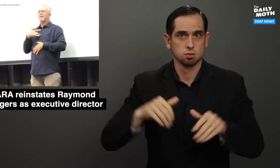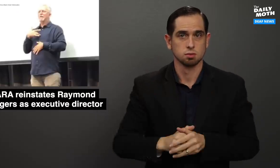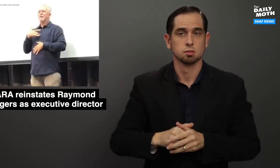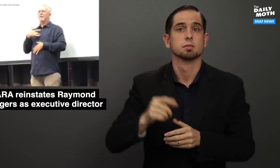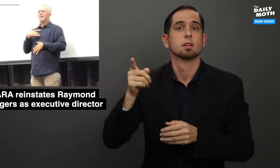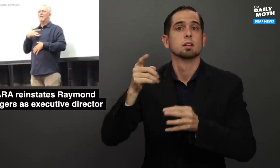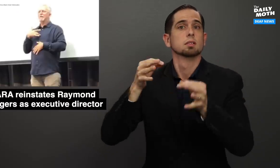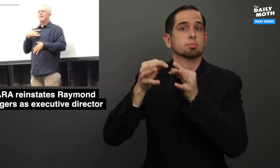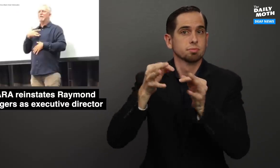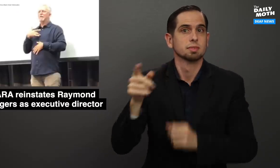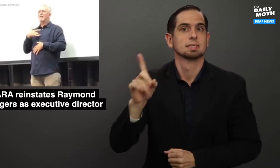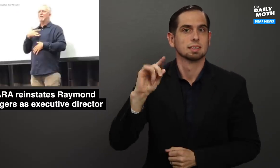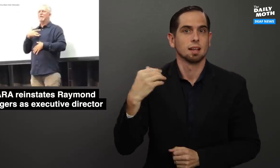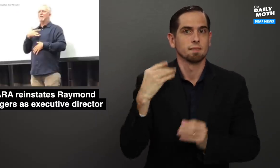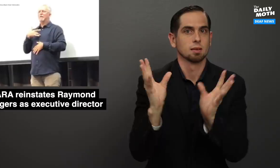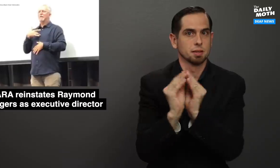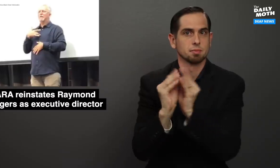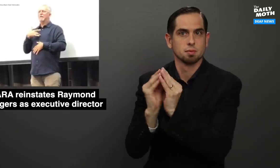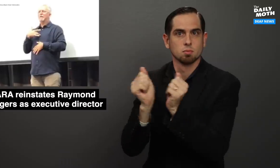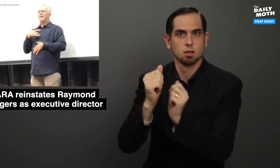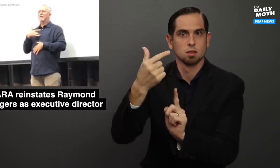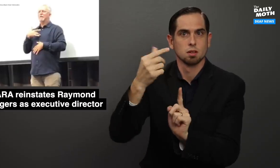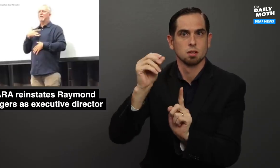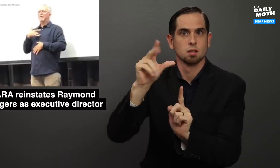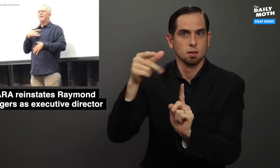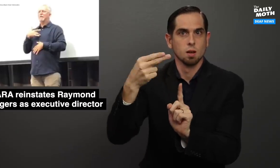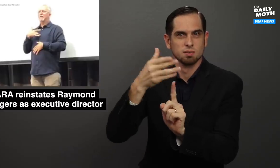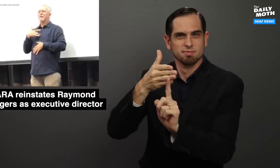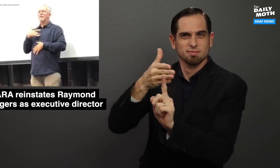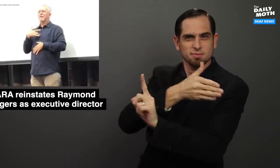He explained that he had meetings with Gough prior